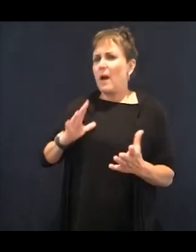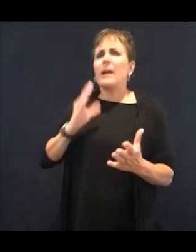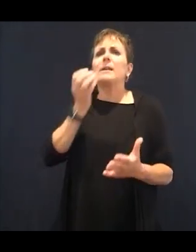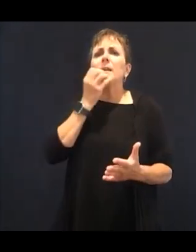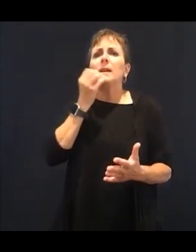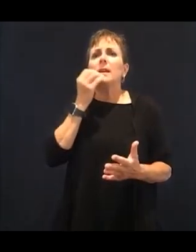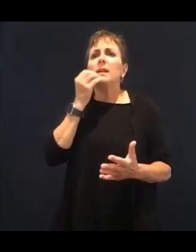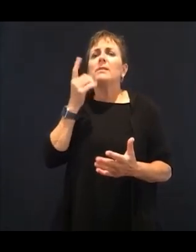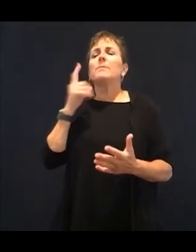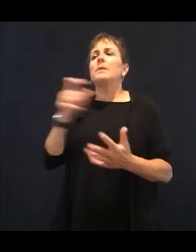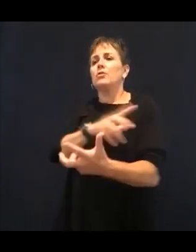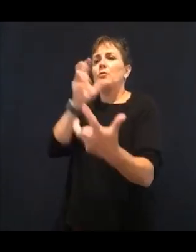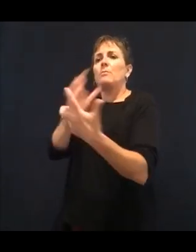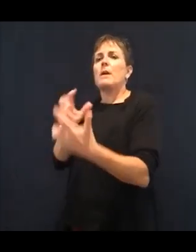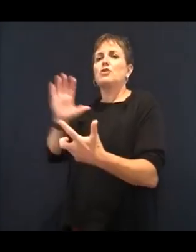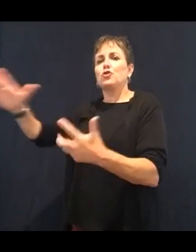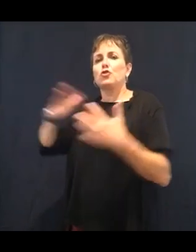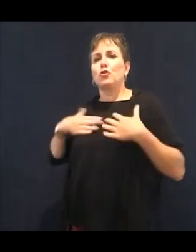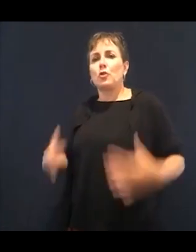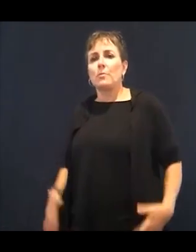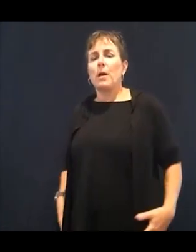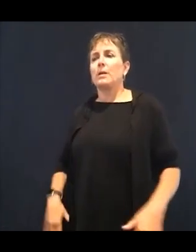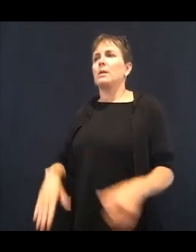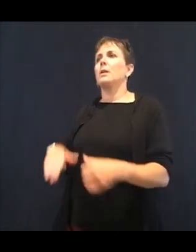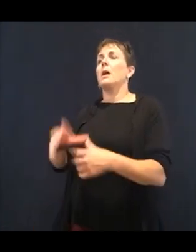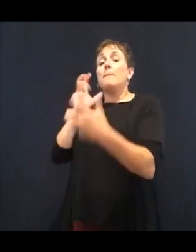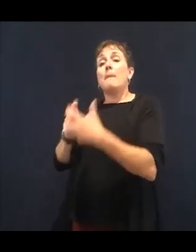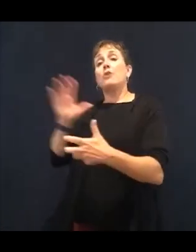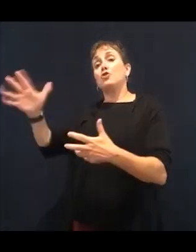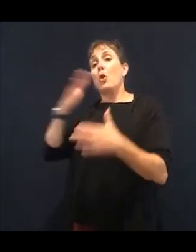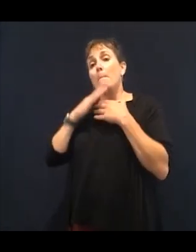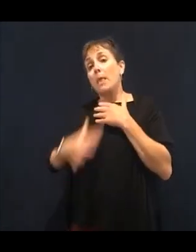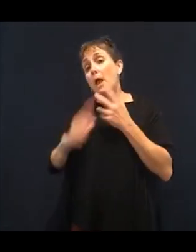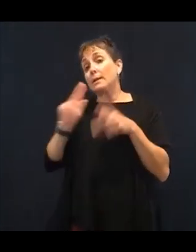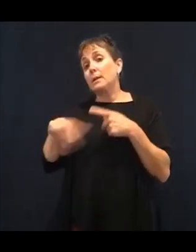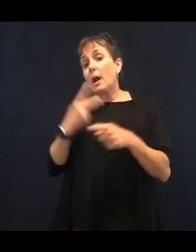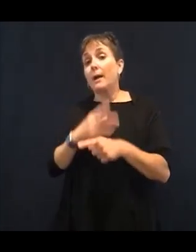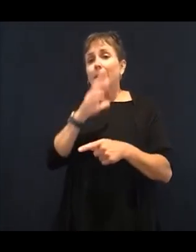And it's it really is specific to the individual.